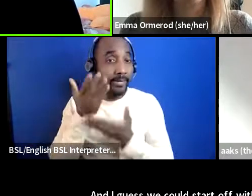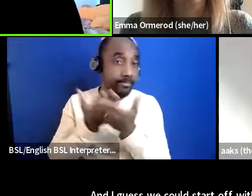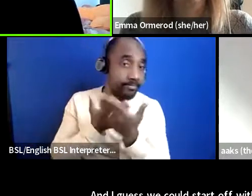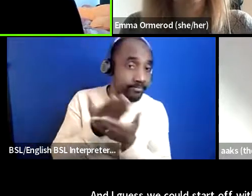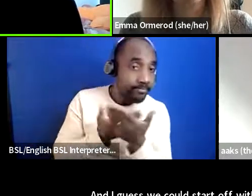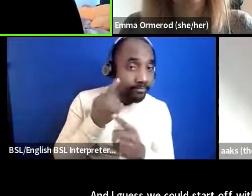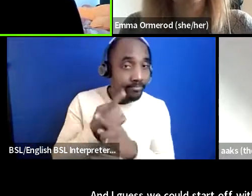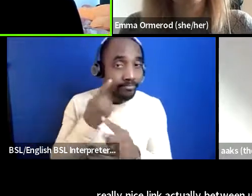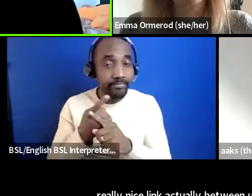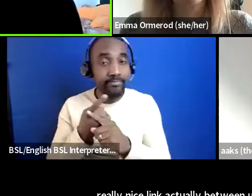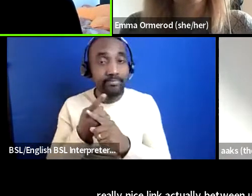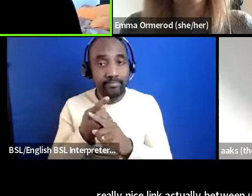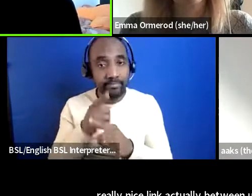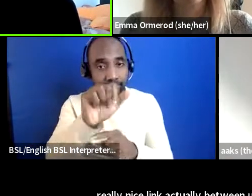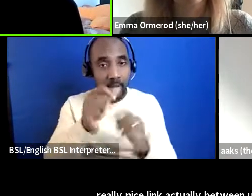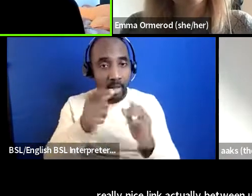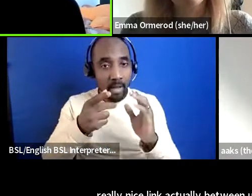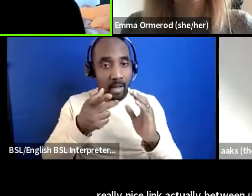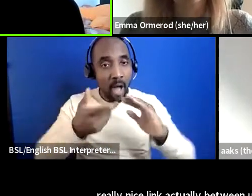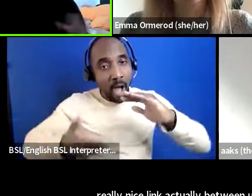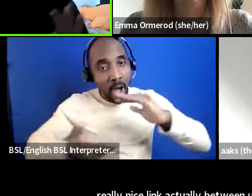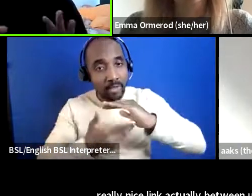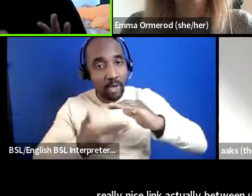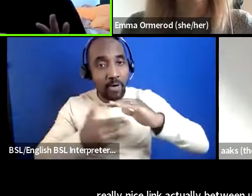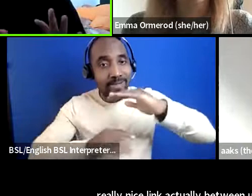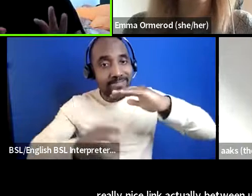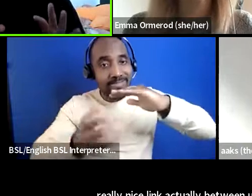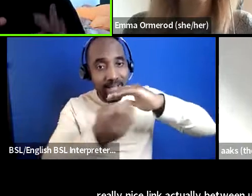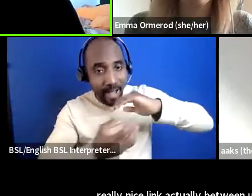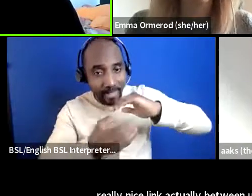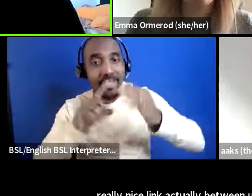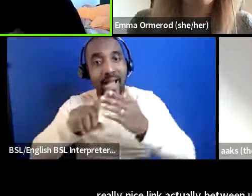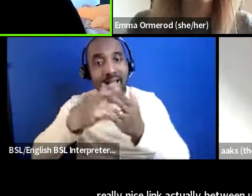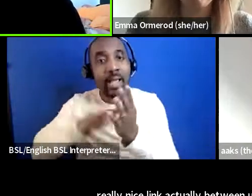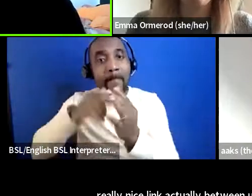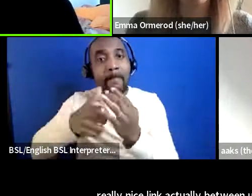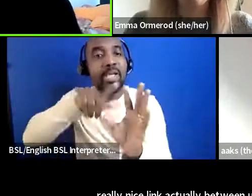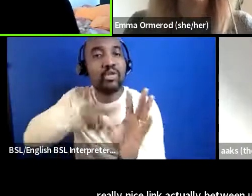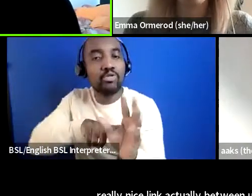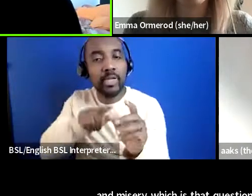lights and misery which is that question of the overlap of arts funding and mental health funding